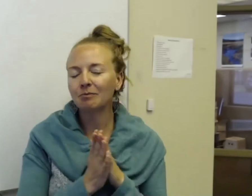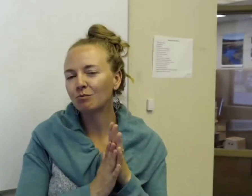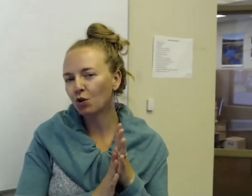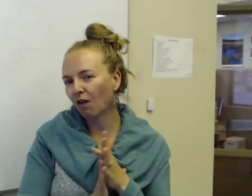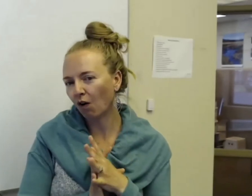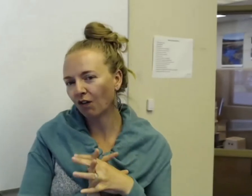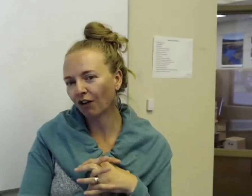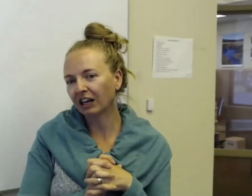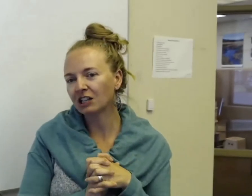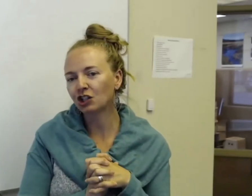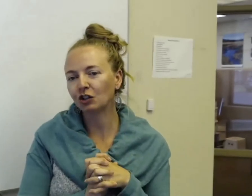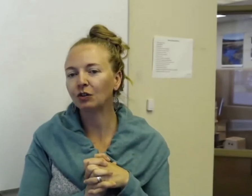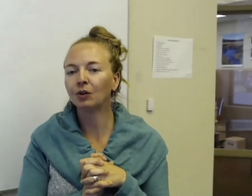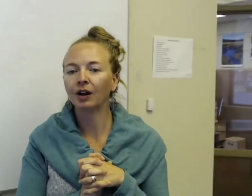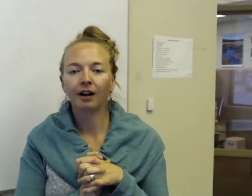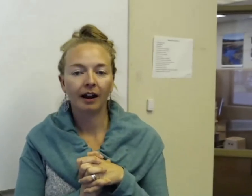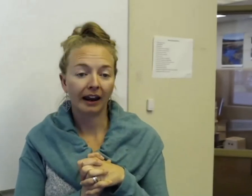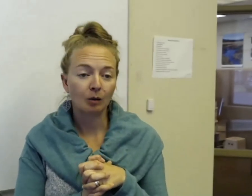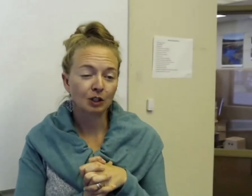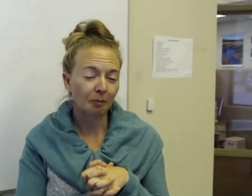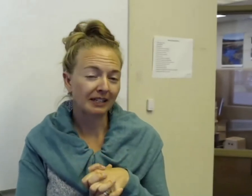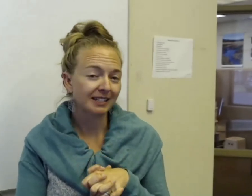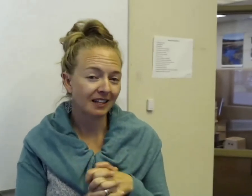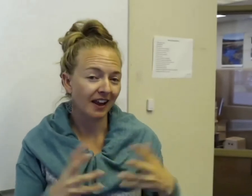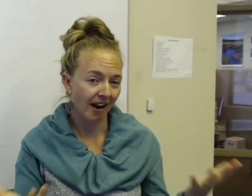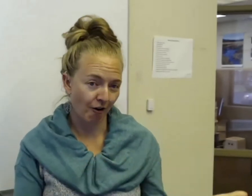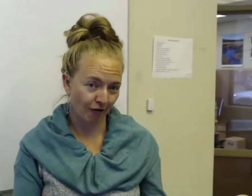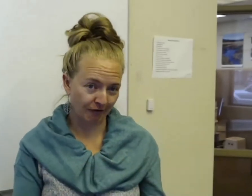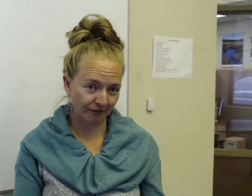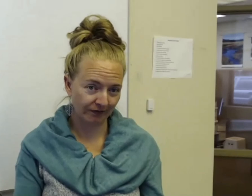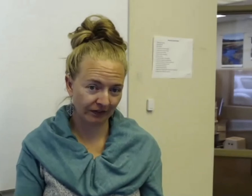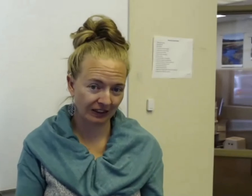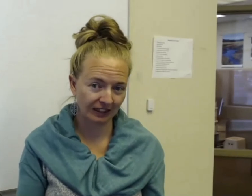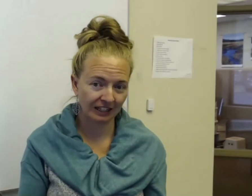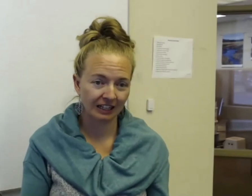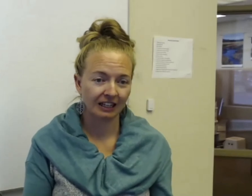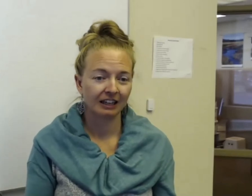and move over to animals that you might see in the air.